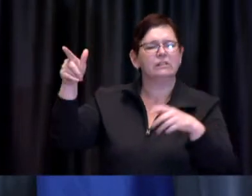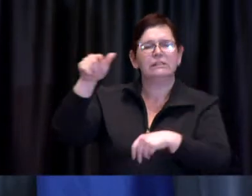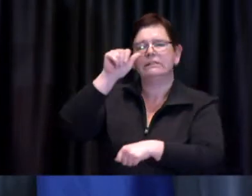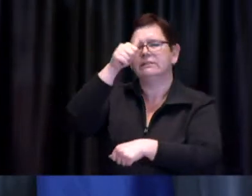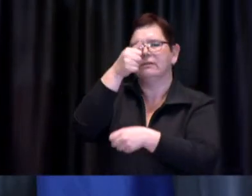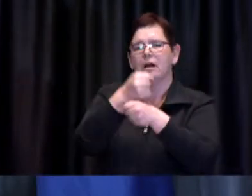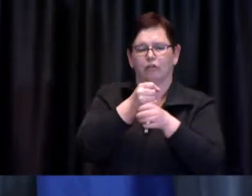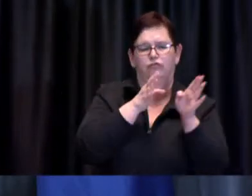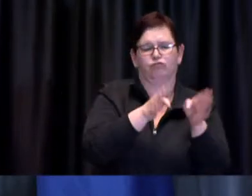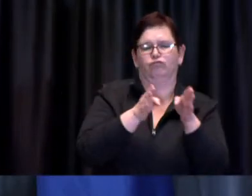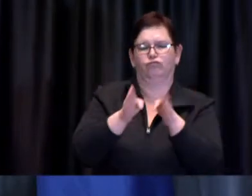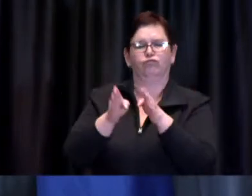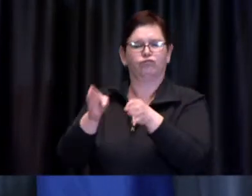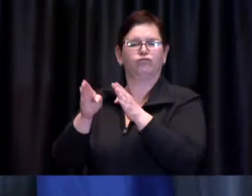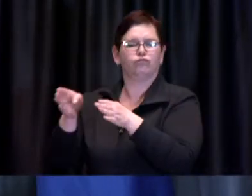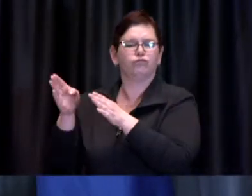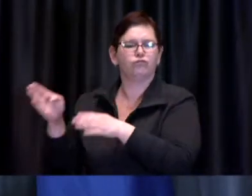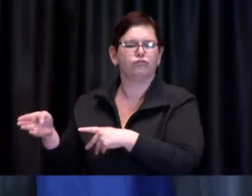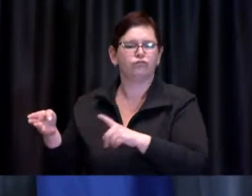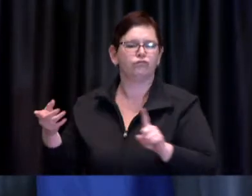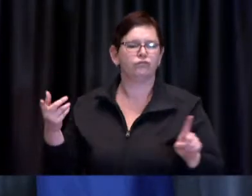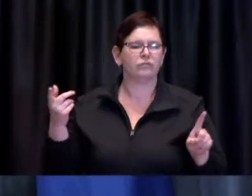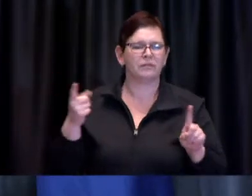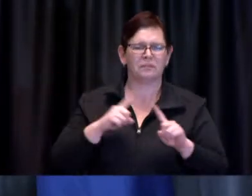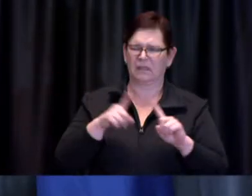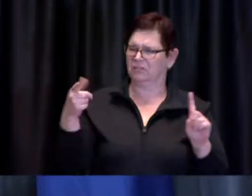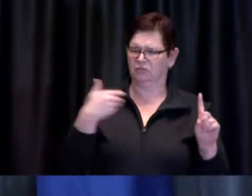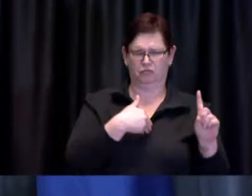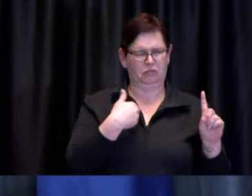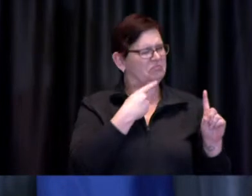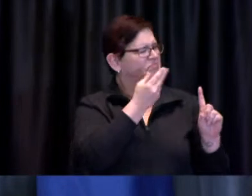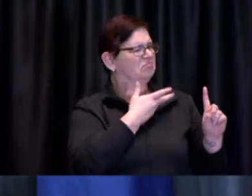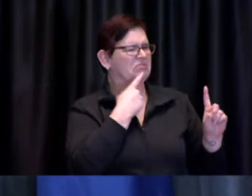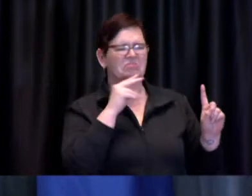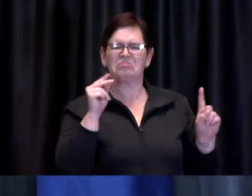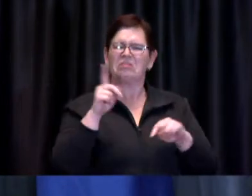that they can't and I'm just wondering if if you could do that and and going forward if you